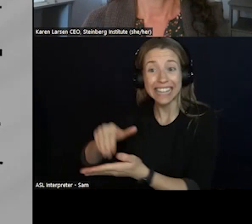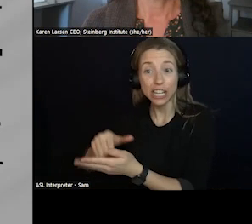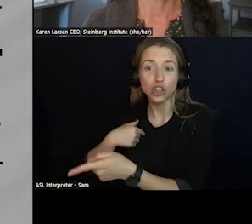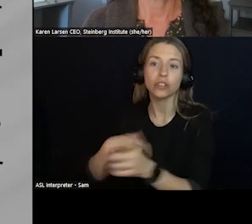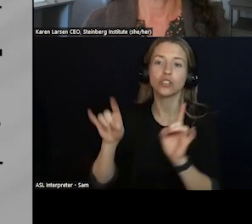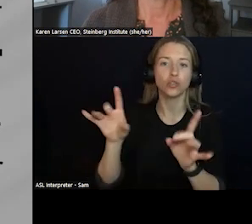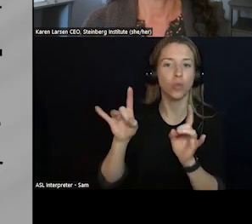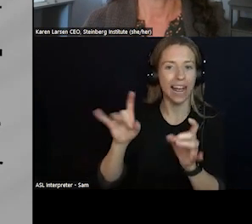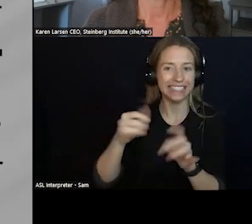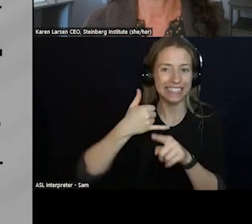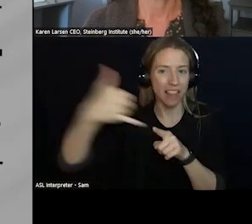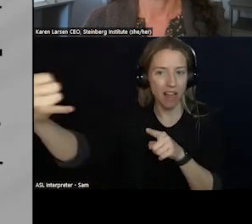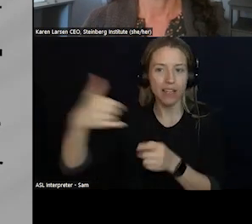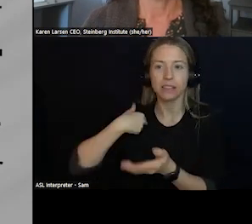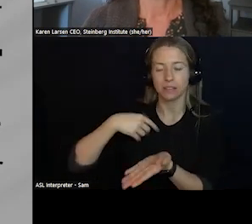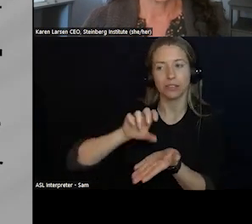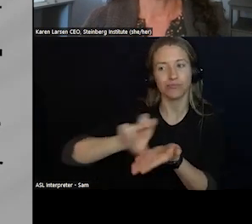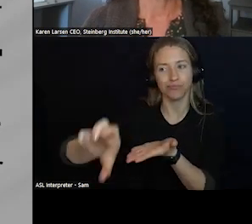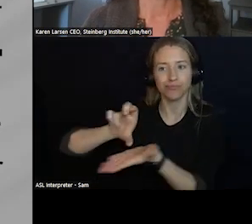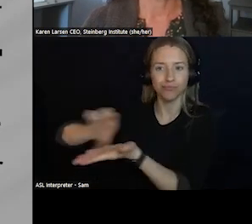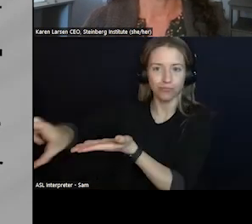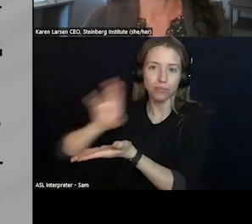DIFFERENT SUPPORTS OF OUR SYSTEM SO WE ARE WORKING WITH THE STATE